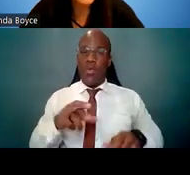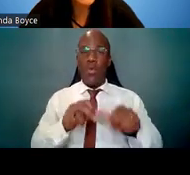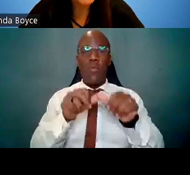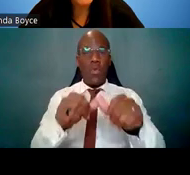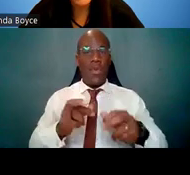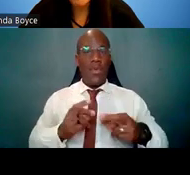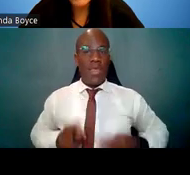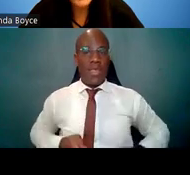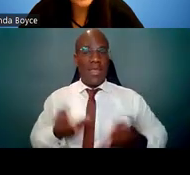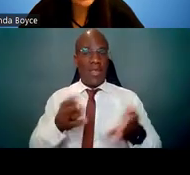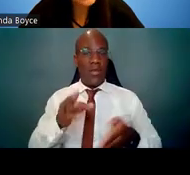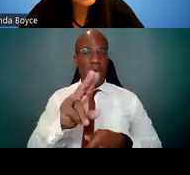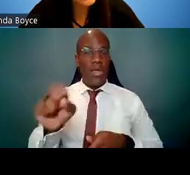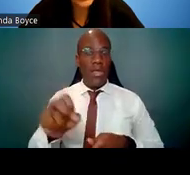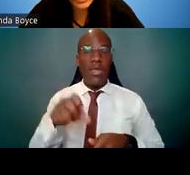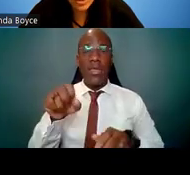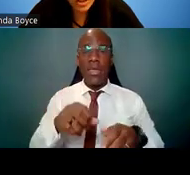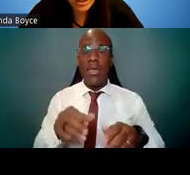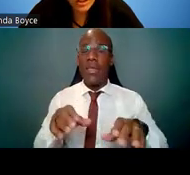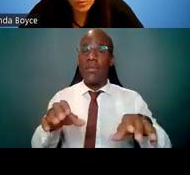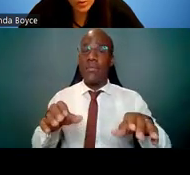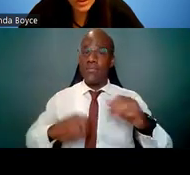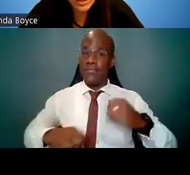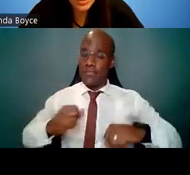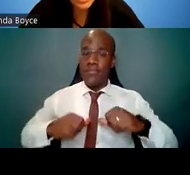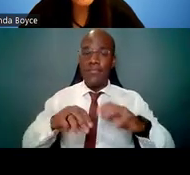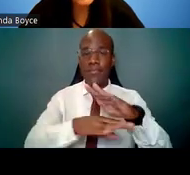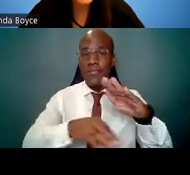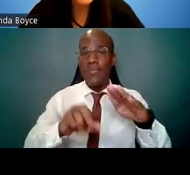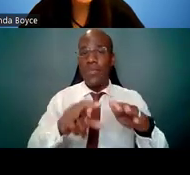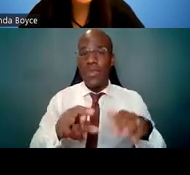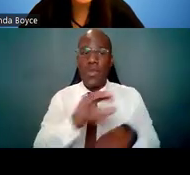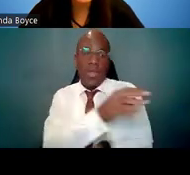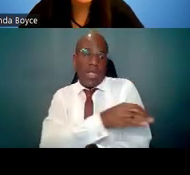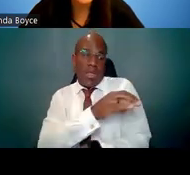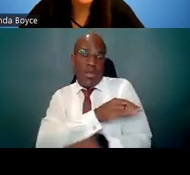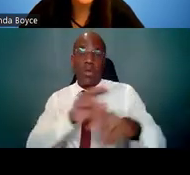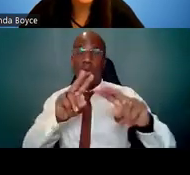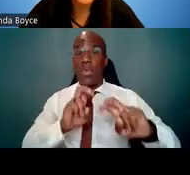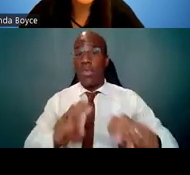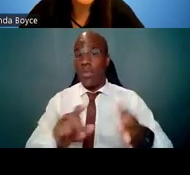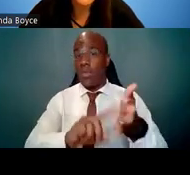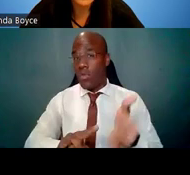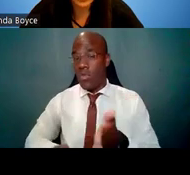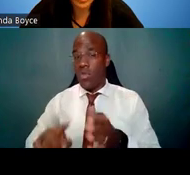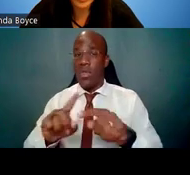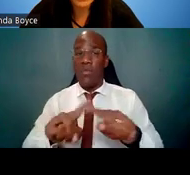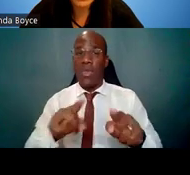You can perform basic or clinical research on these awards, but you're not allowed to lead an independent clinical trial.